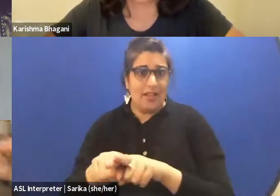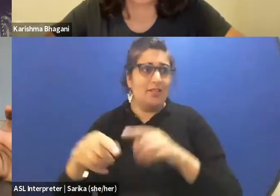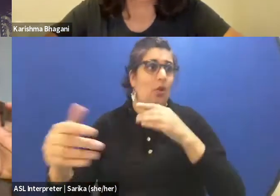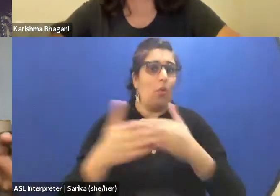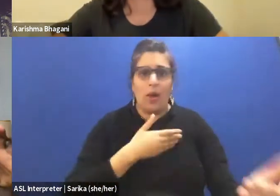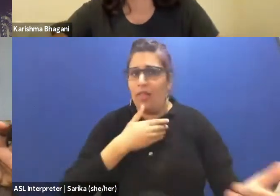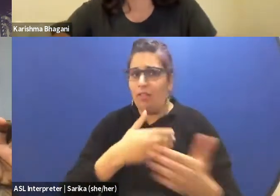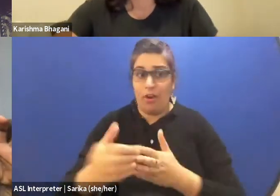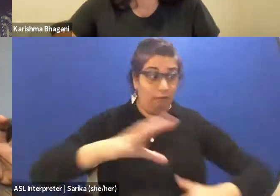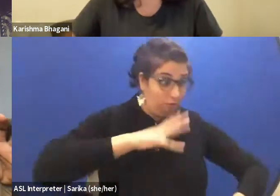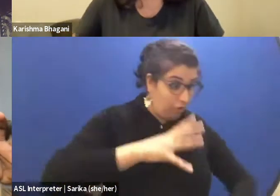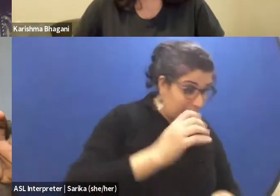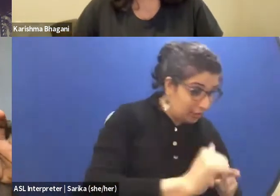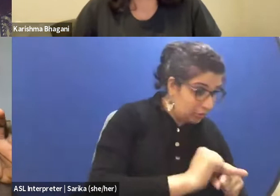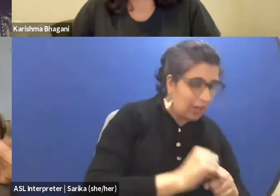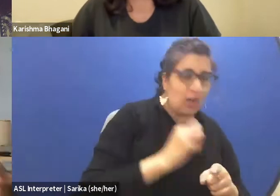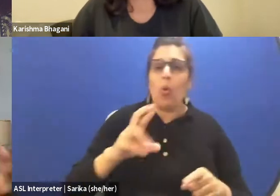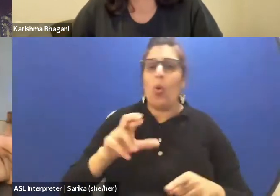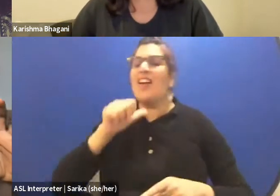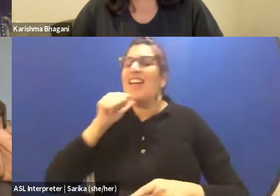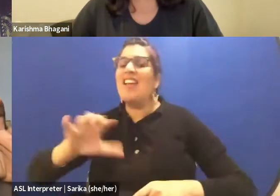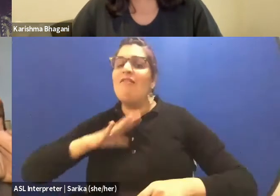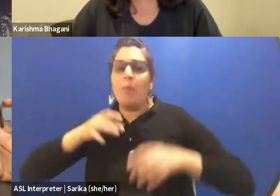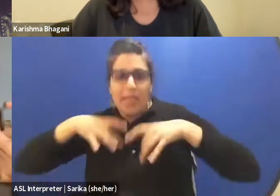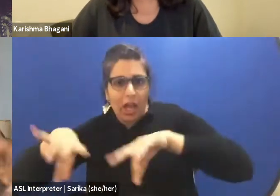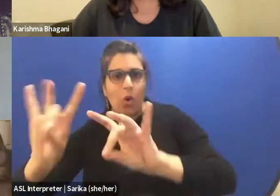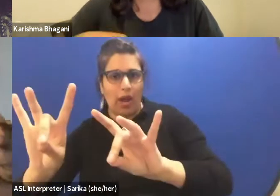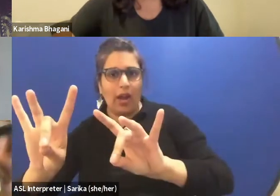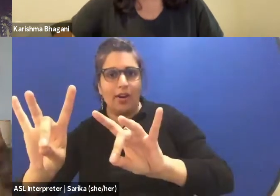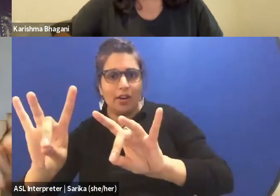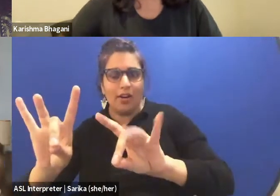what can it help us to start thinking